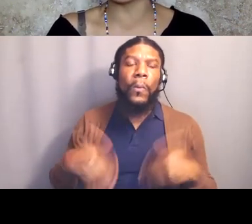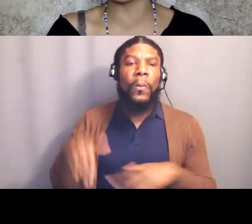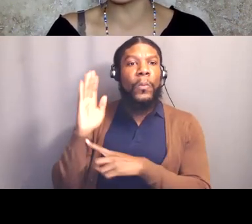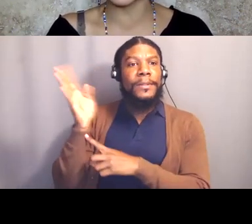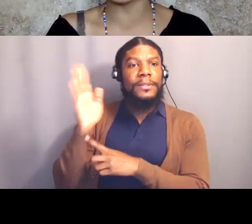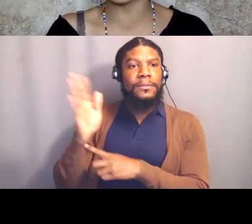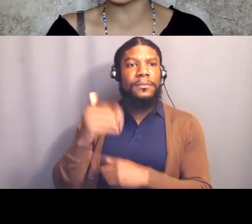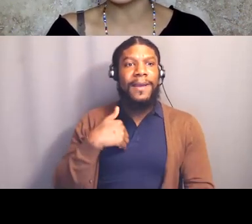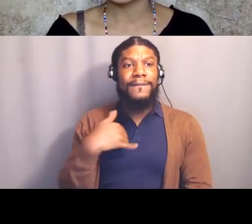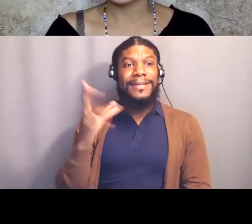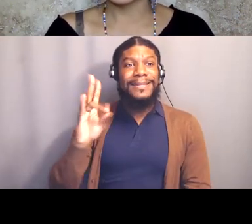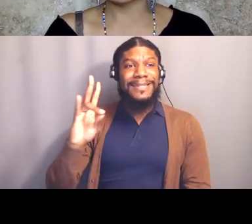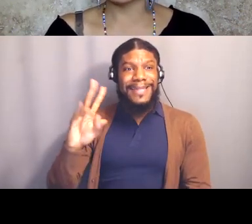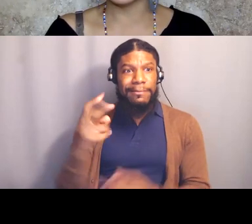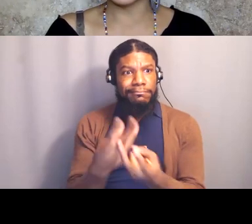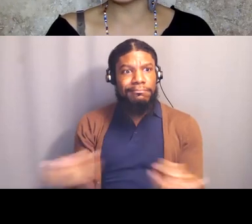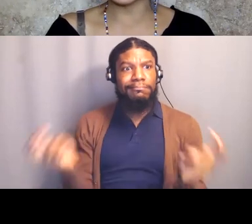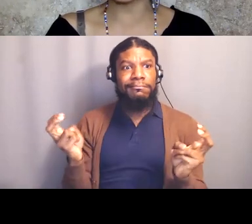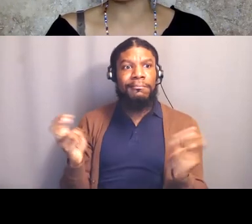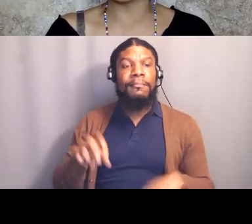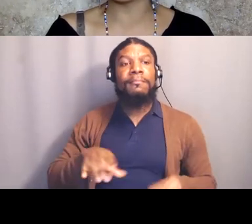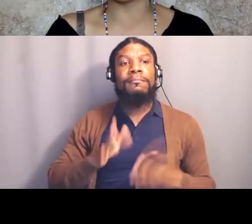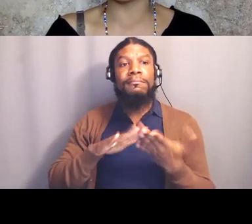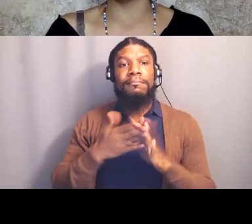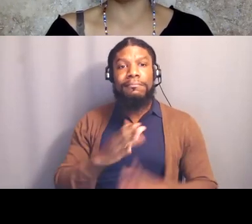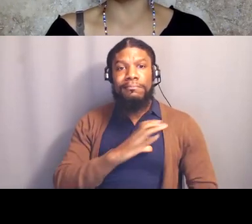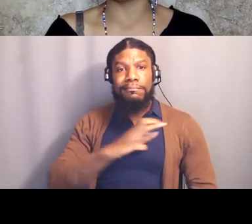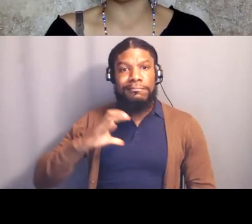which was actually in excess of the legal limit,